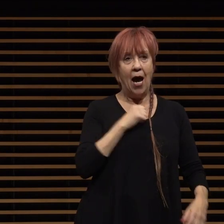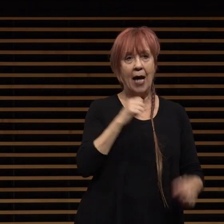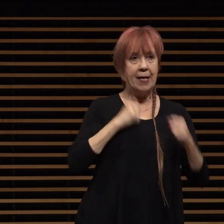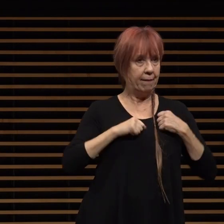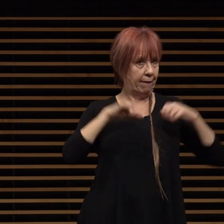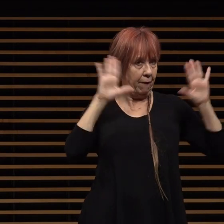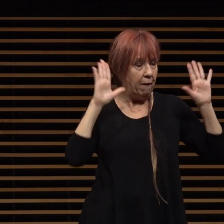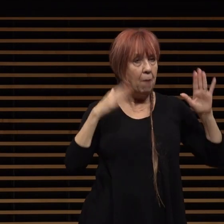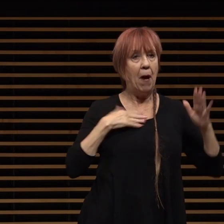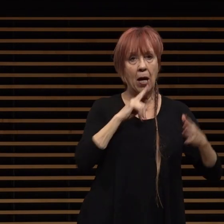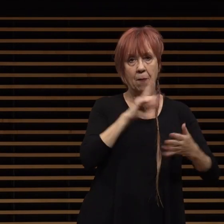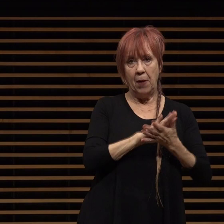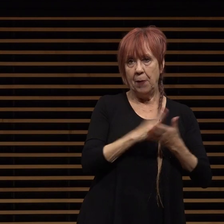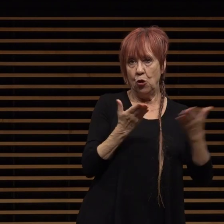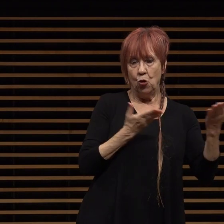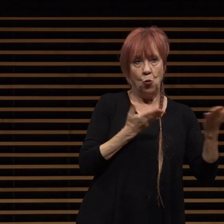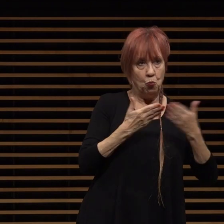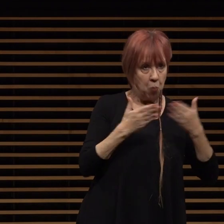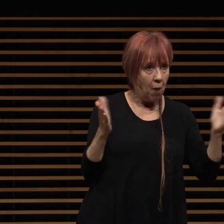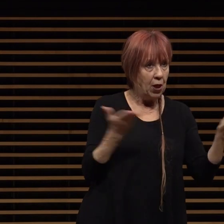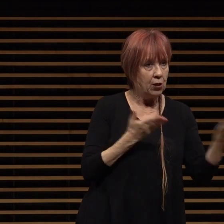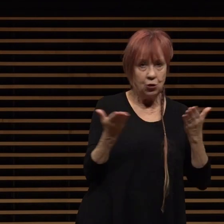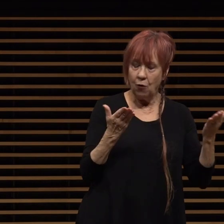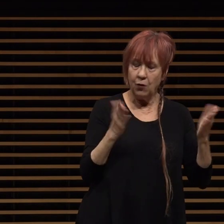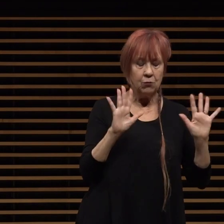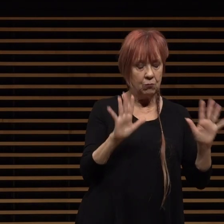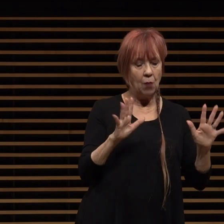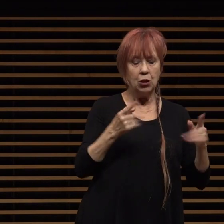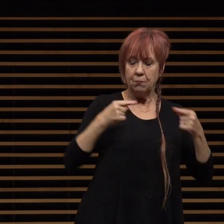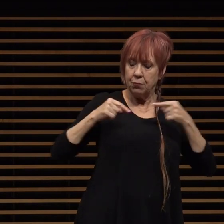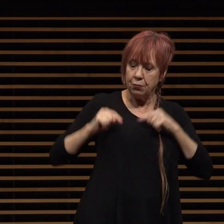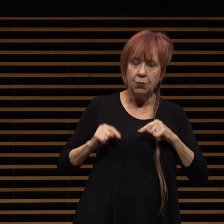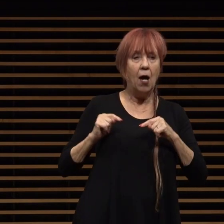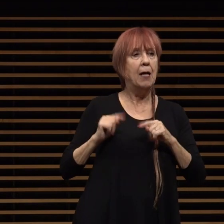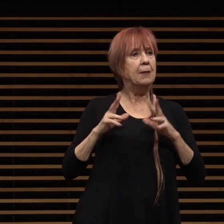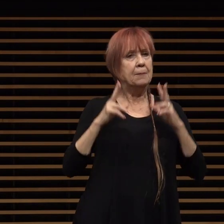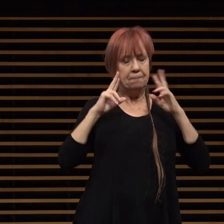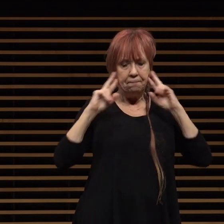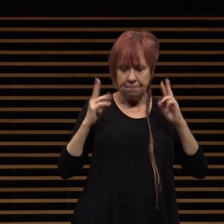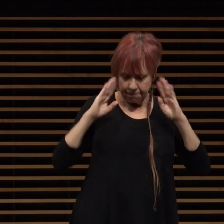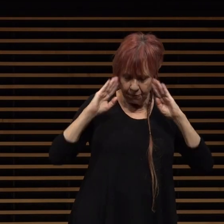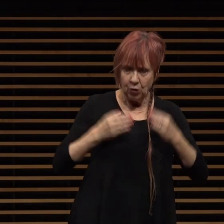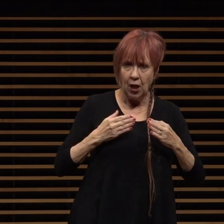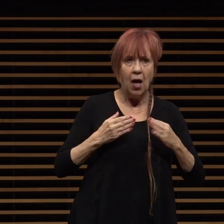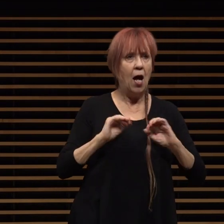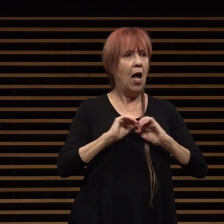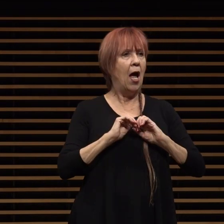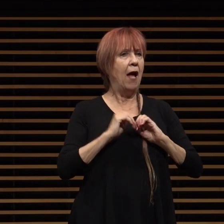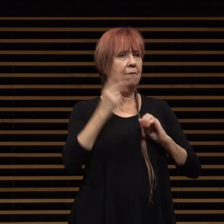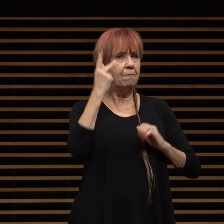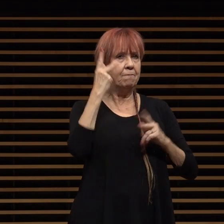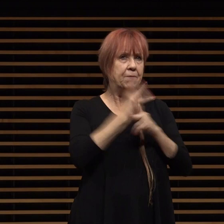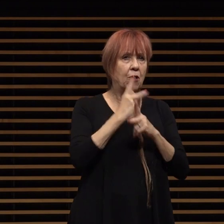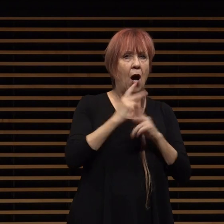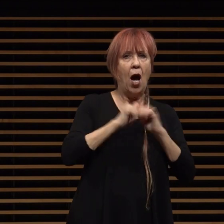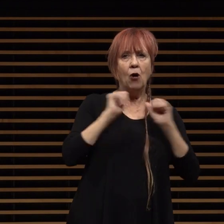service but just taking time to regroup and see how i might continue to best serve this